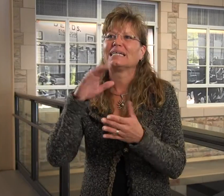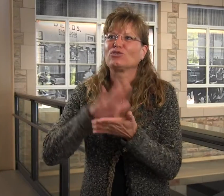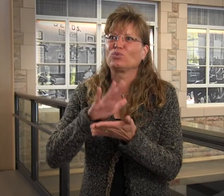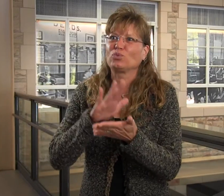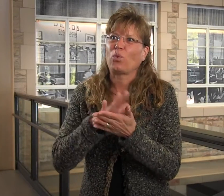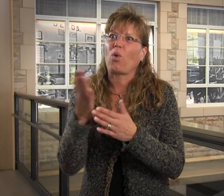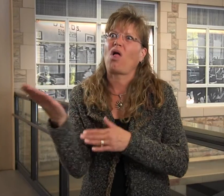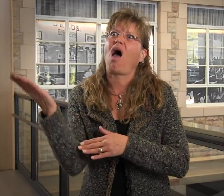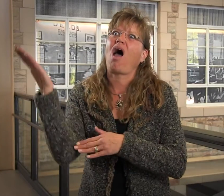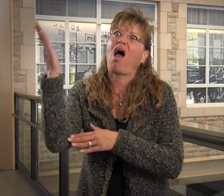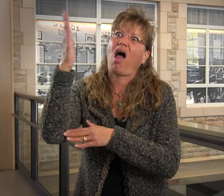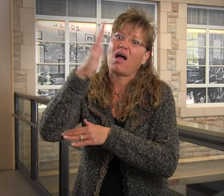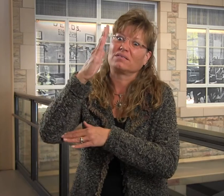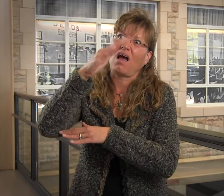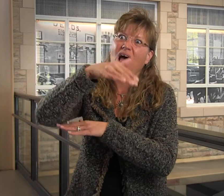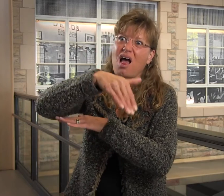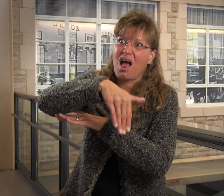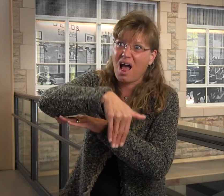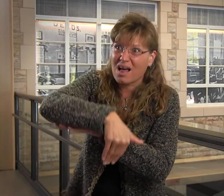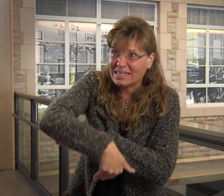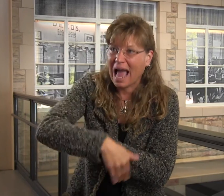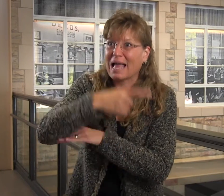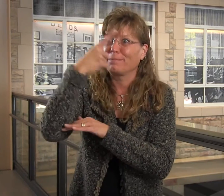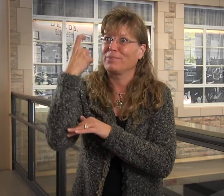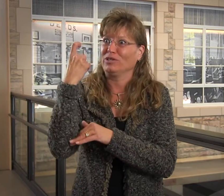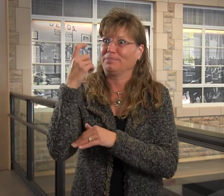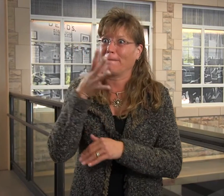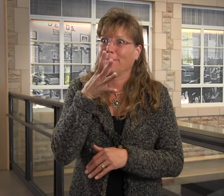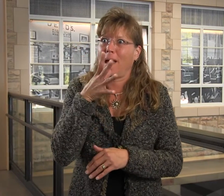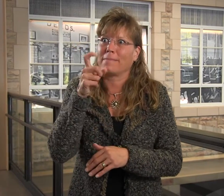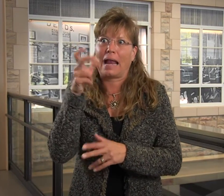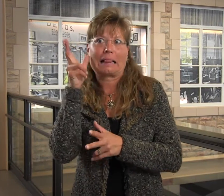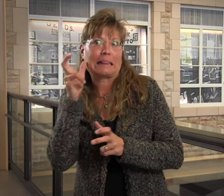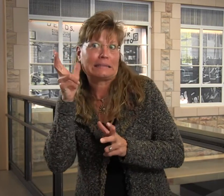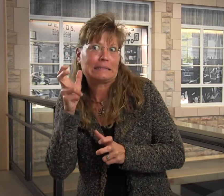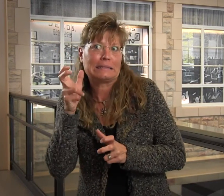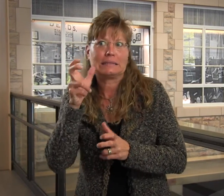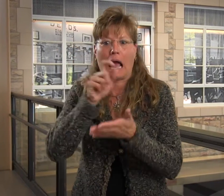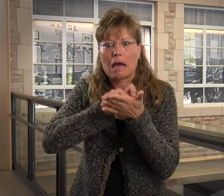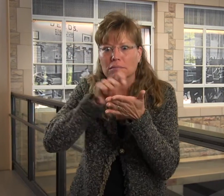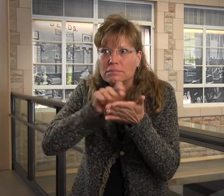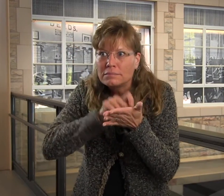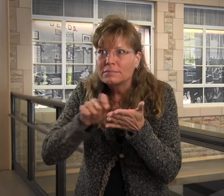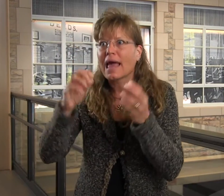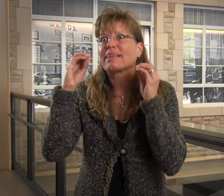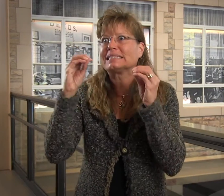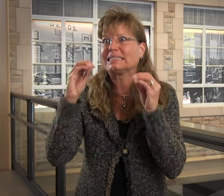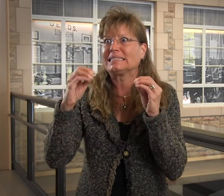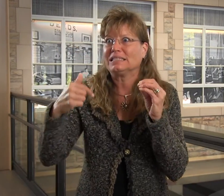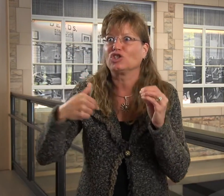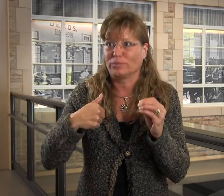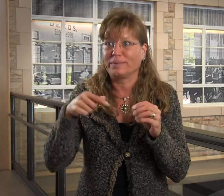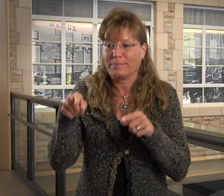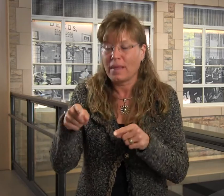I was in school all day, and my mom would have to scribe what she heard on the cassette.